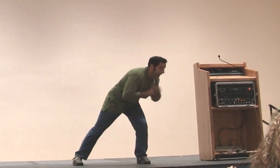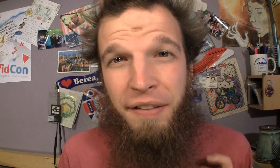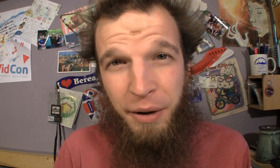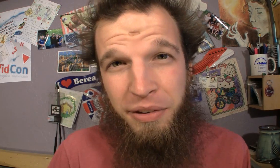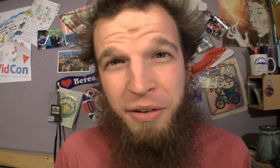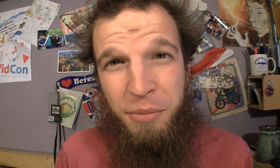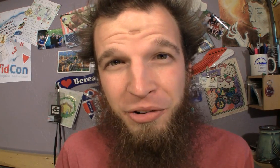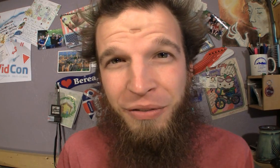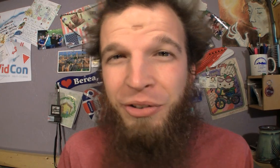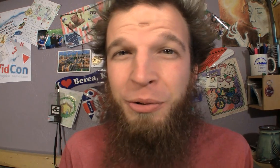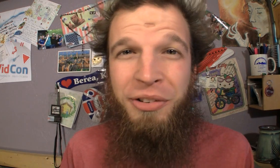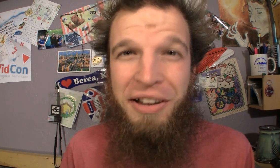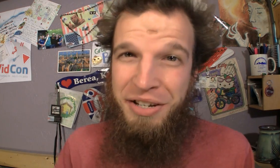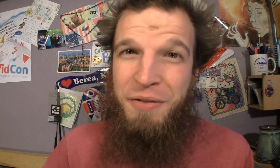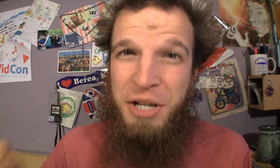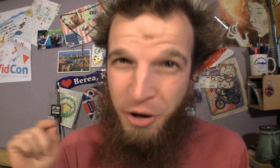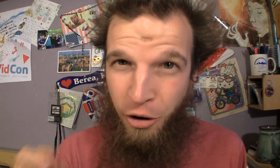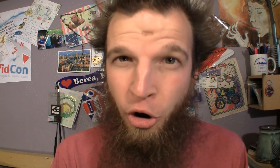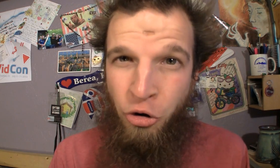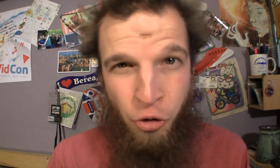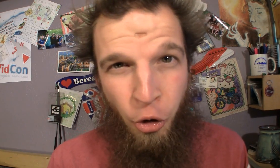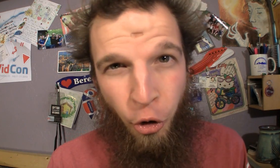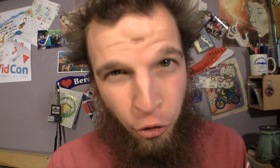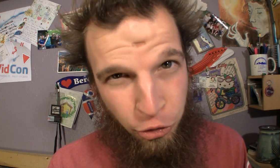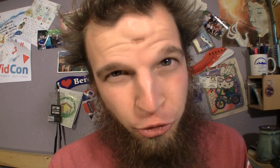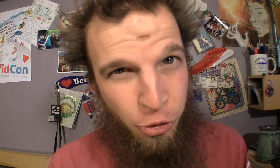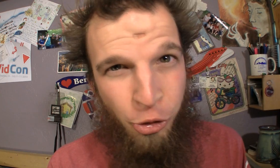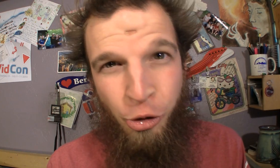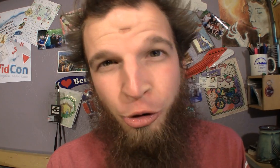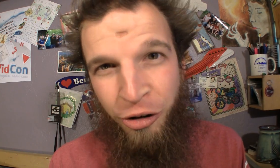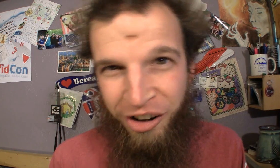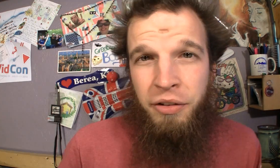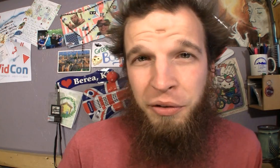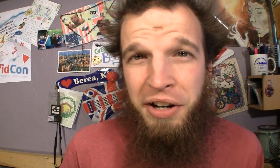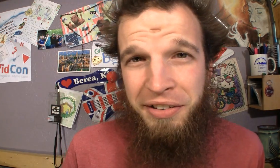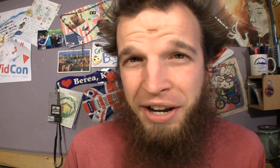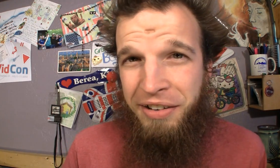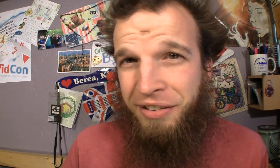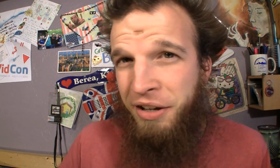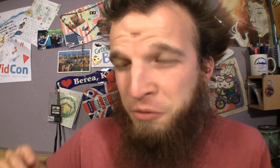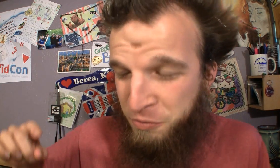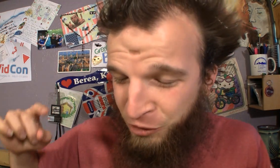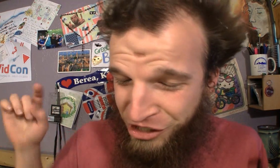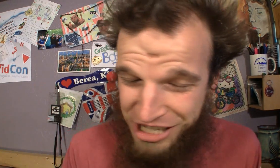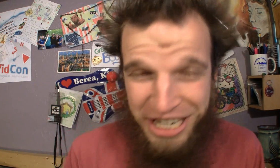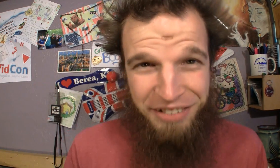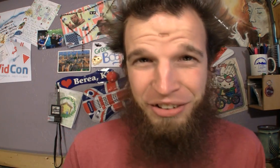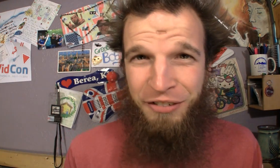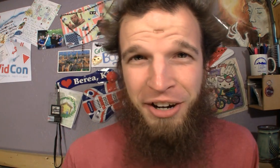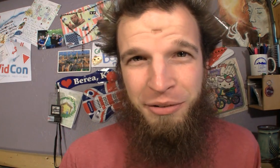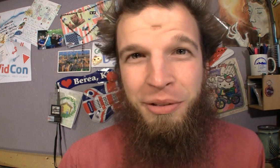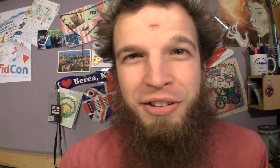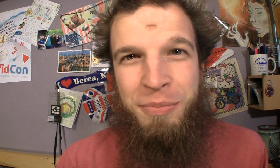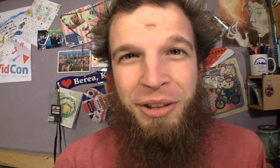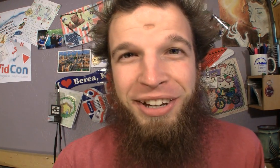That was his impression of the stewardess asking if he u-n-d-e-r-s-t-o-o-d So this next guy, as I said, was RIDICUOLOUSLY fast with his spelling